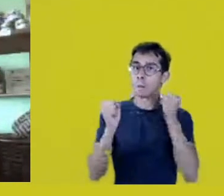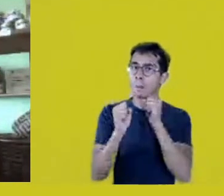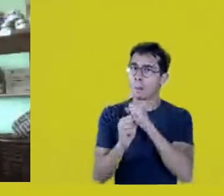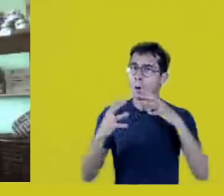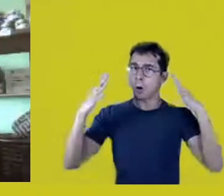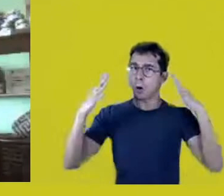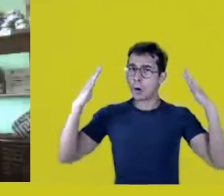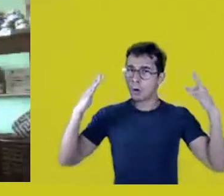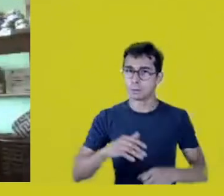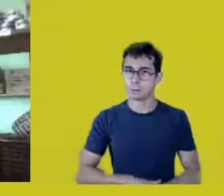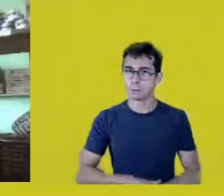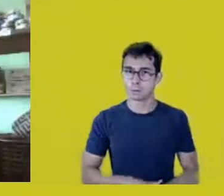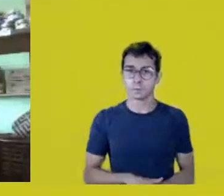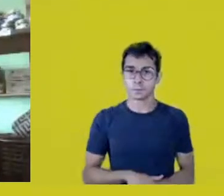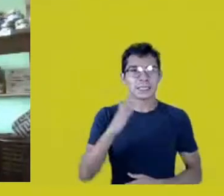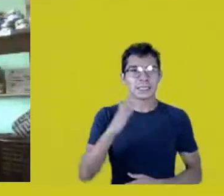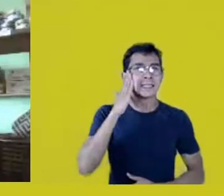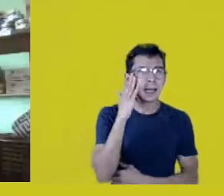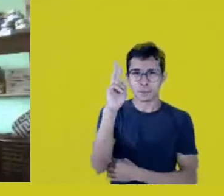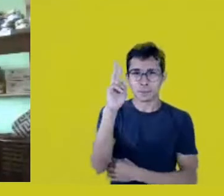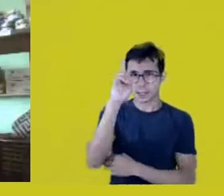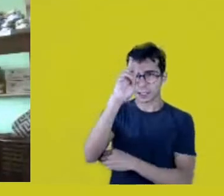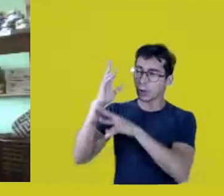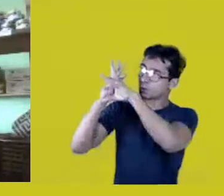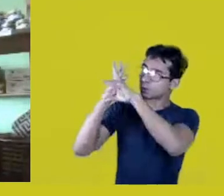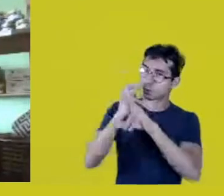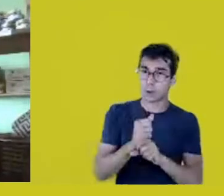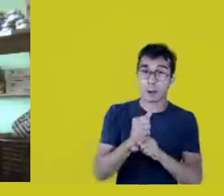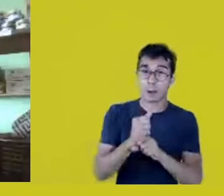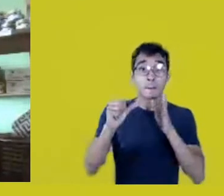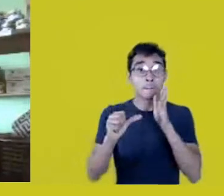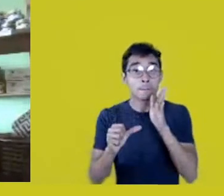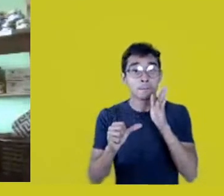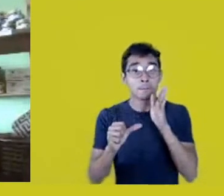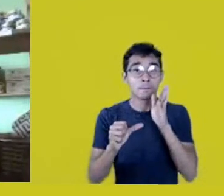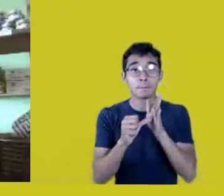Historically, the first thing they did when they got here, in 1500,